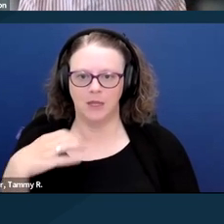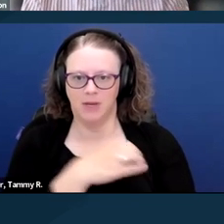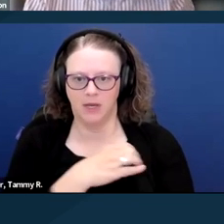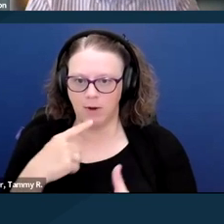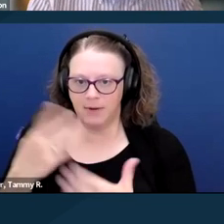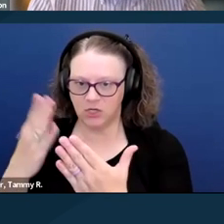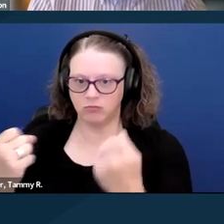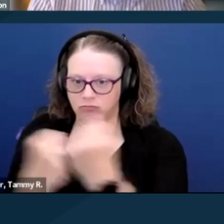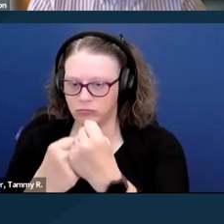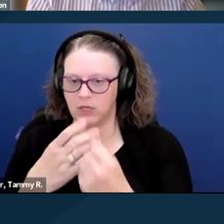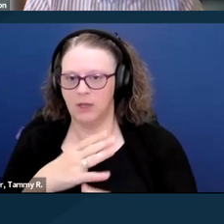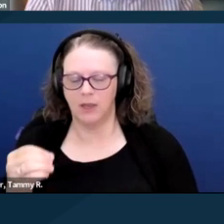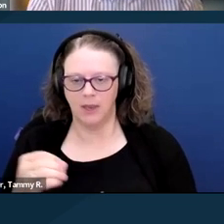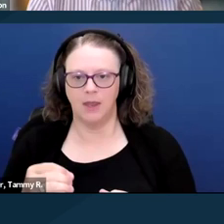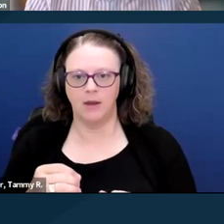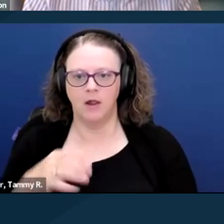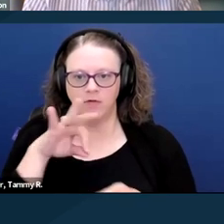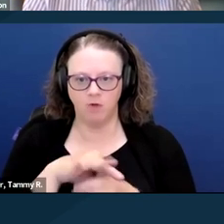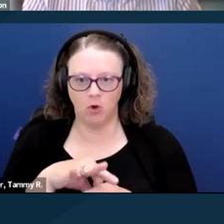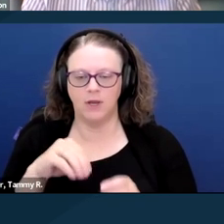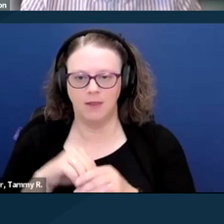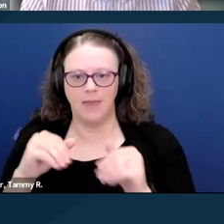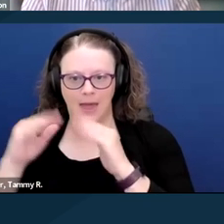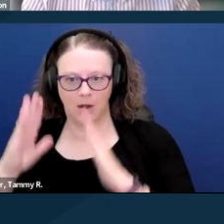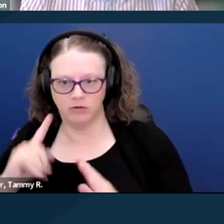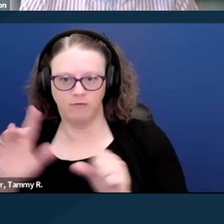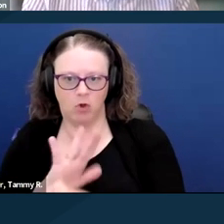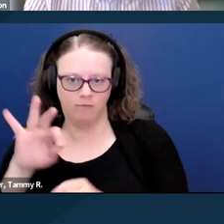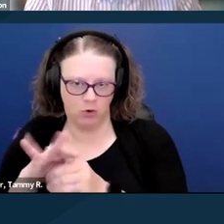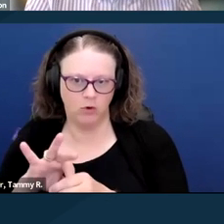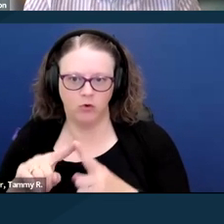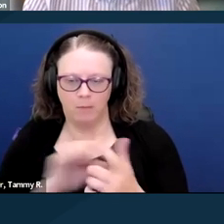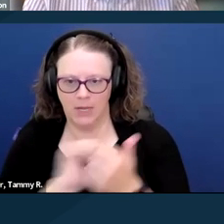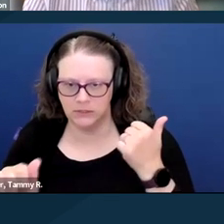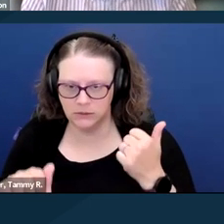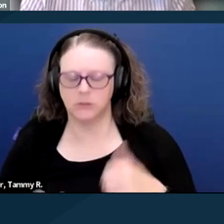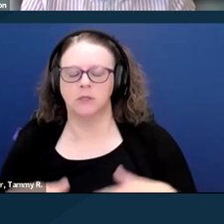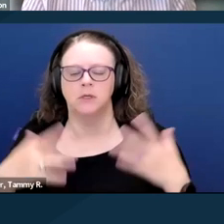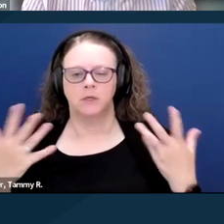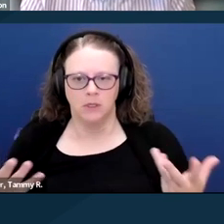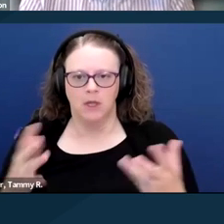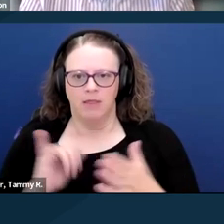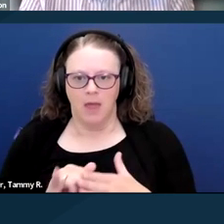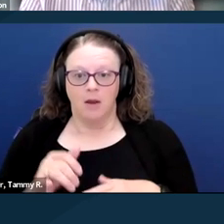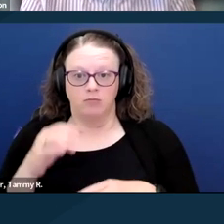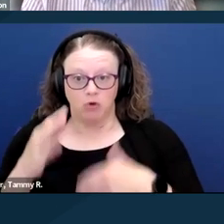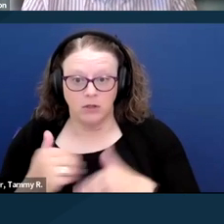so we can get the full vote in the House to pass this legislation. And, obviously, that's a slow process, and I want to acknowledge that,